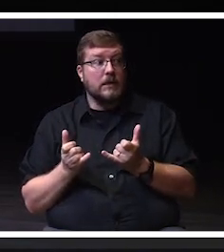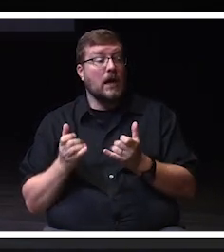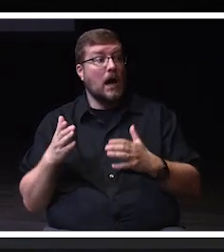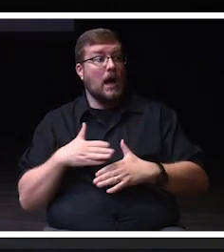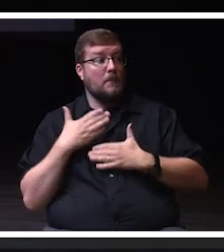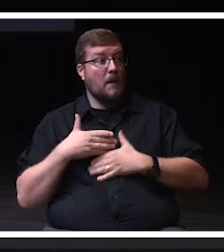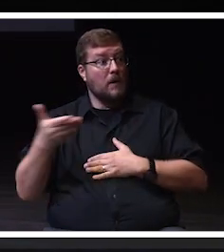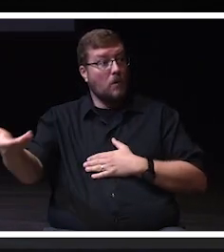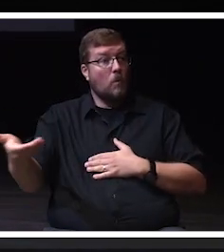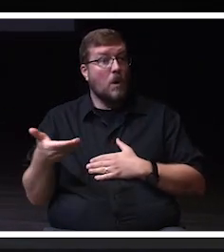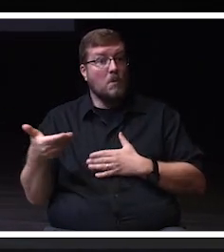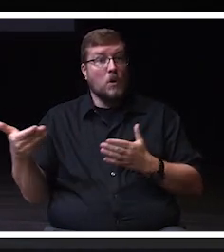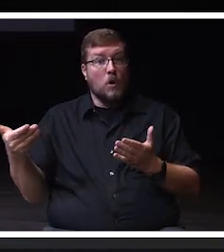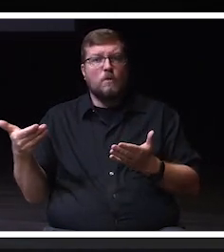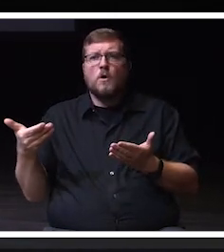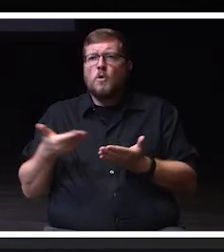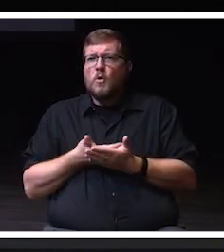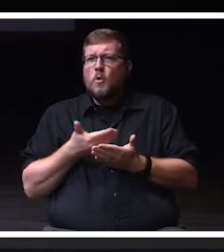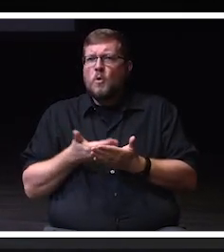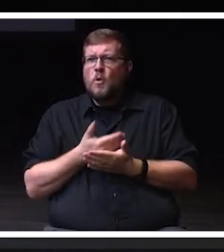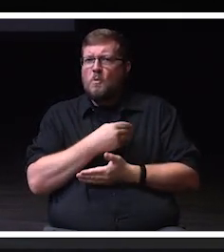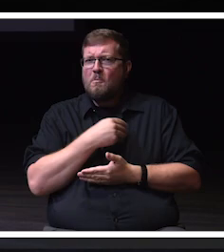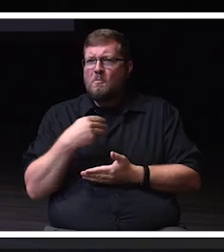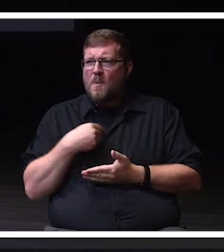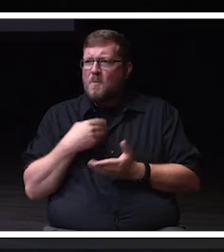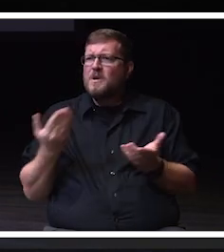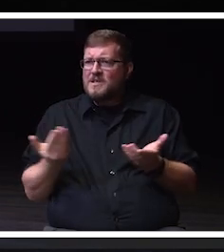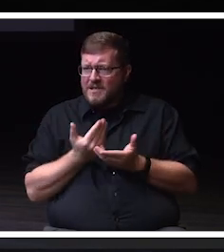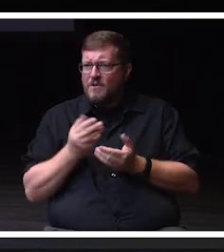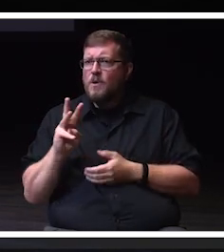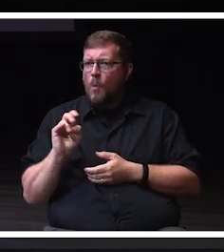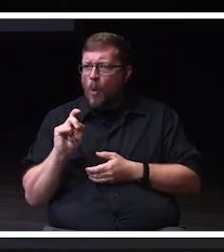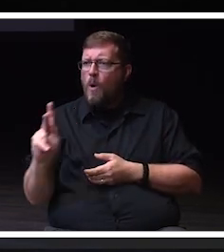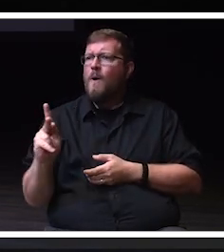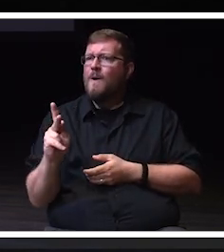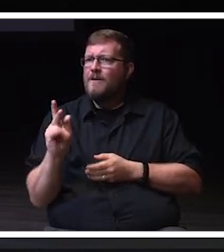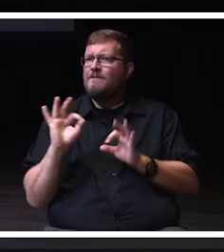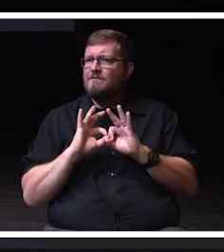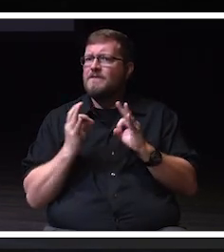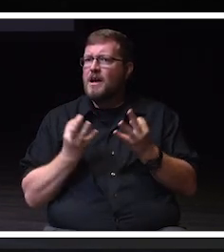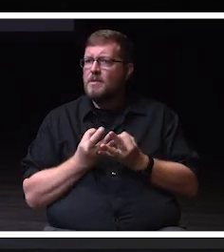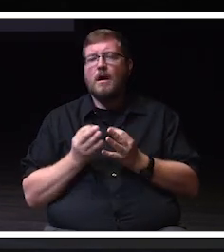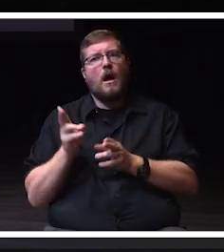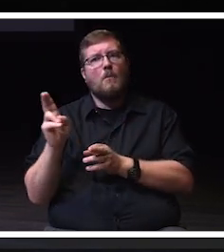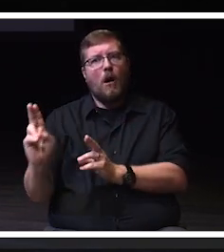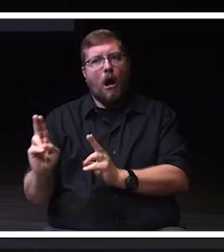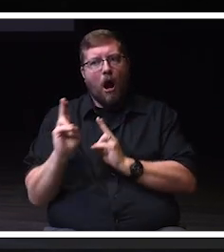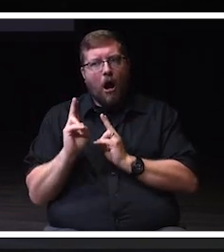our newest members of the Warhawk family. I'm honored that you have chosen UW-